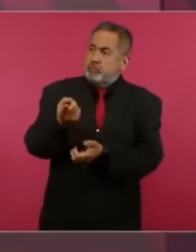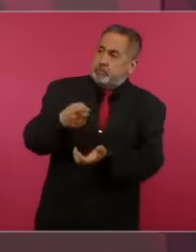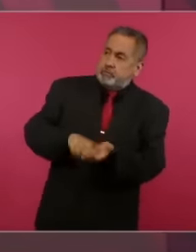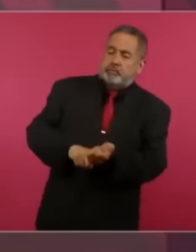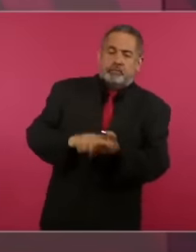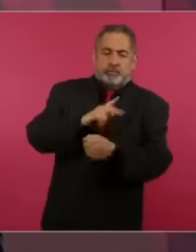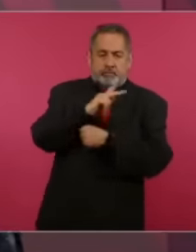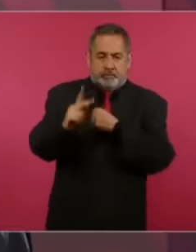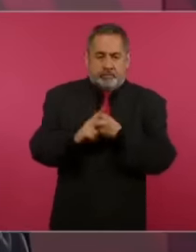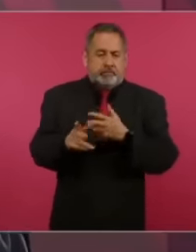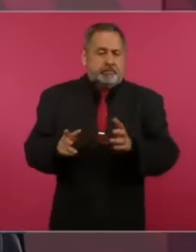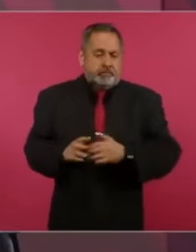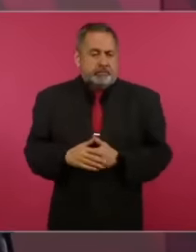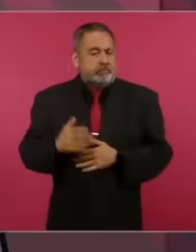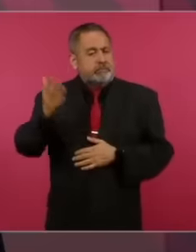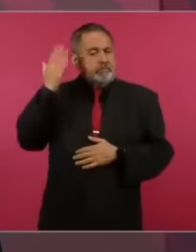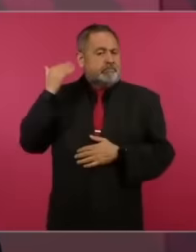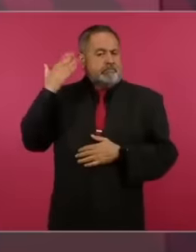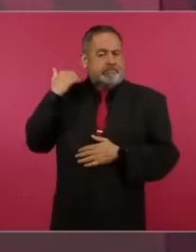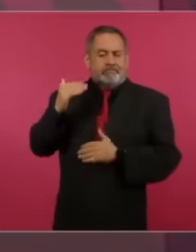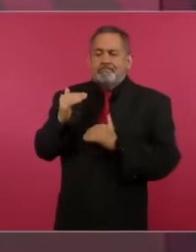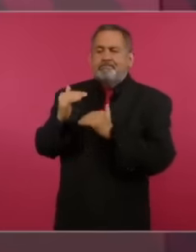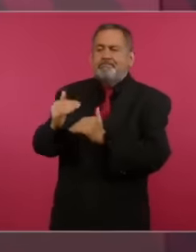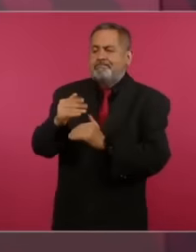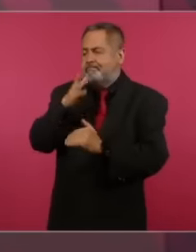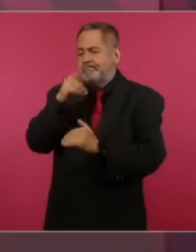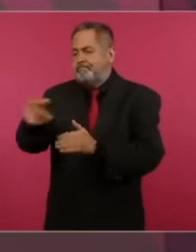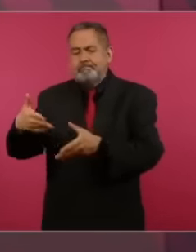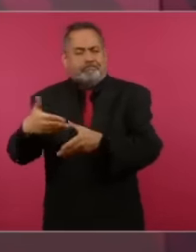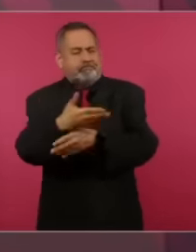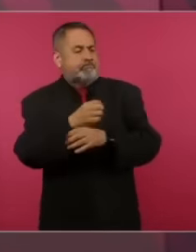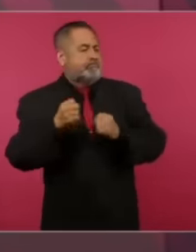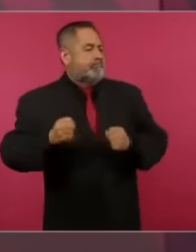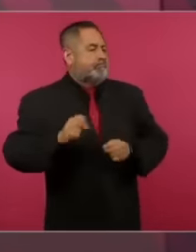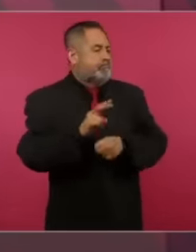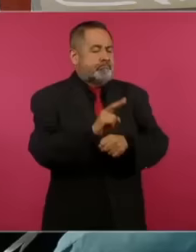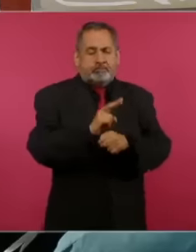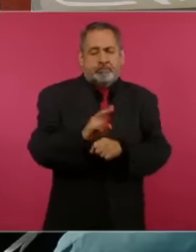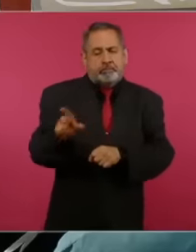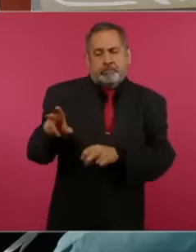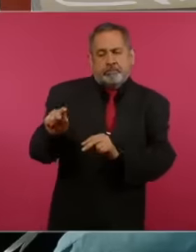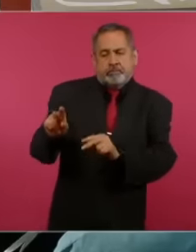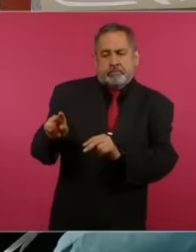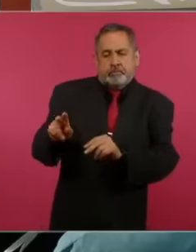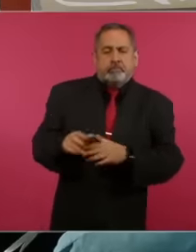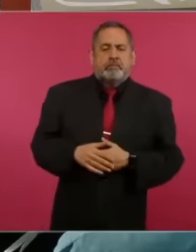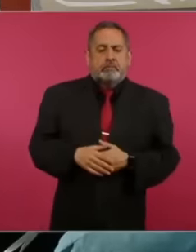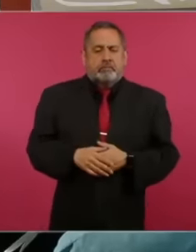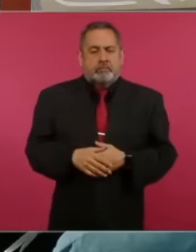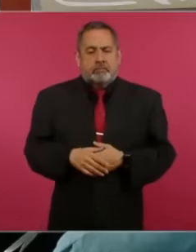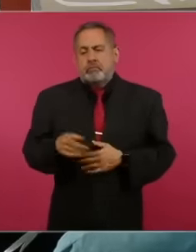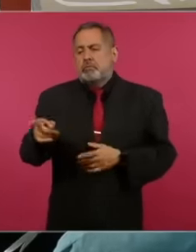which was previously limited in the case of the armed forces to taking care of the strategic facilities